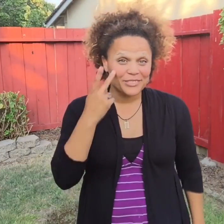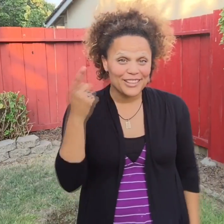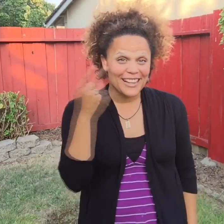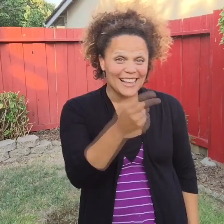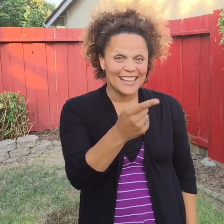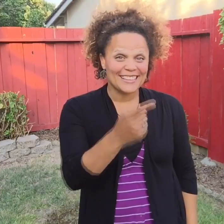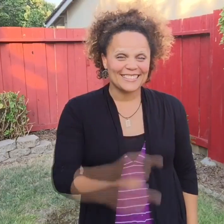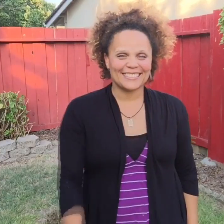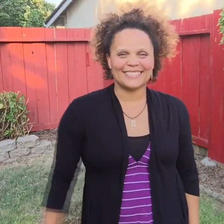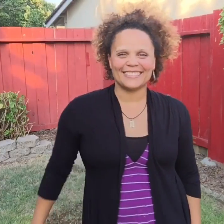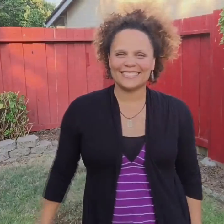See you there!